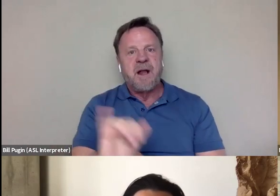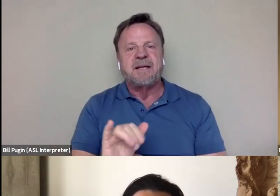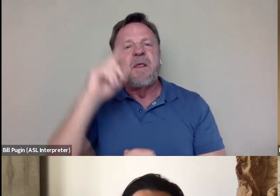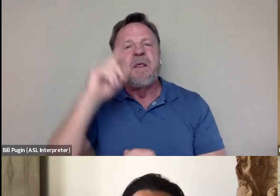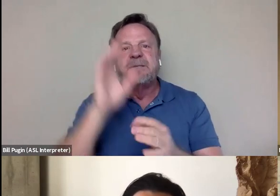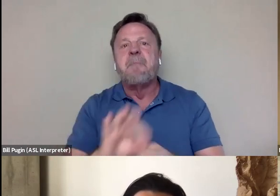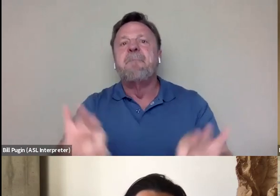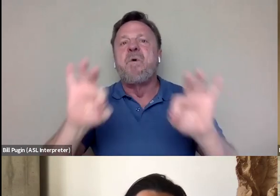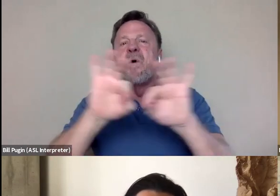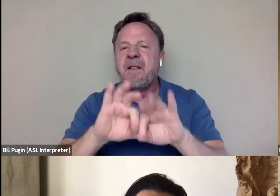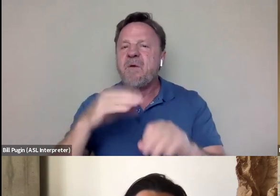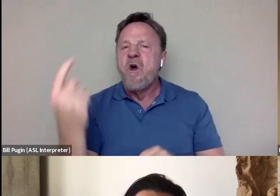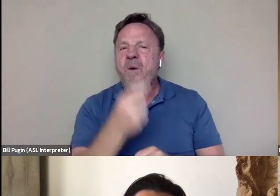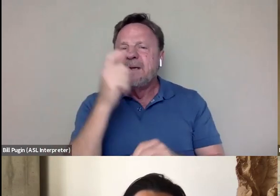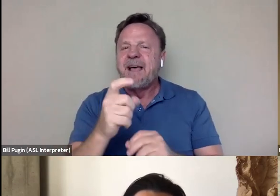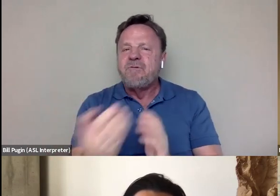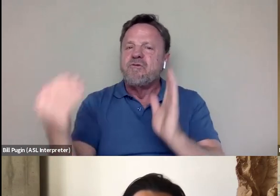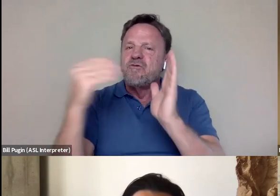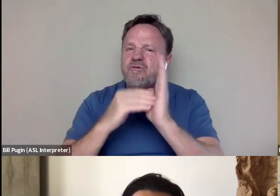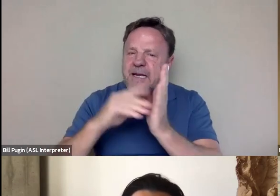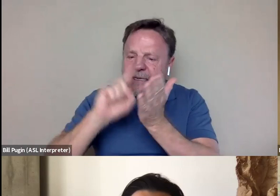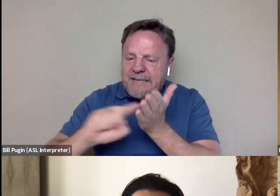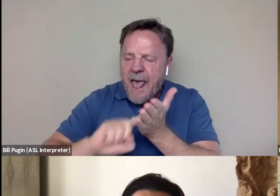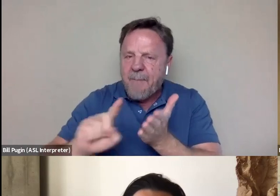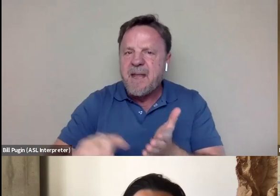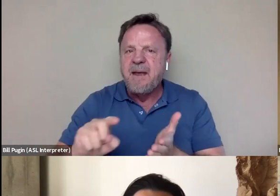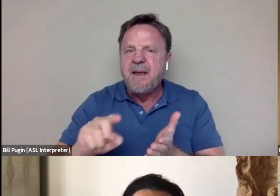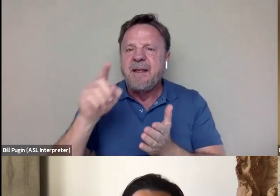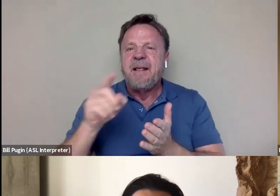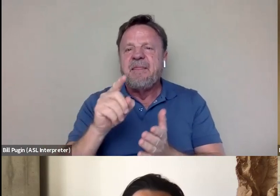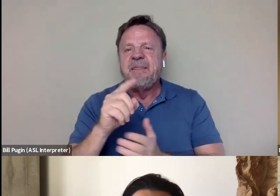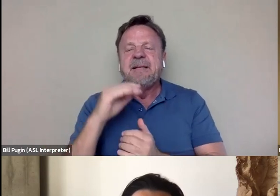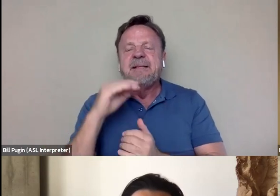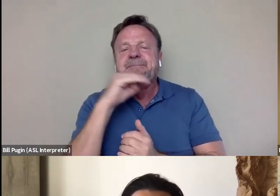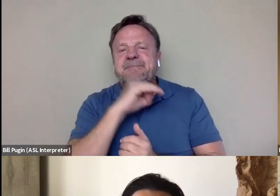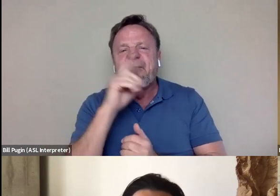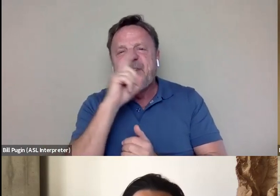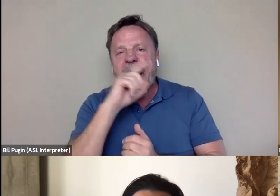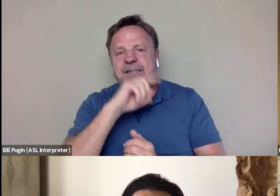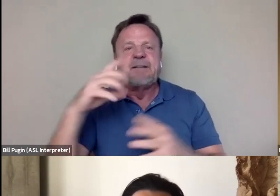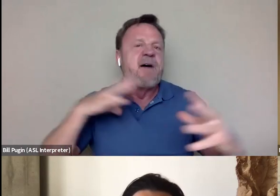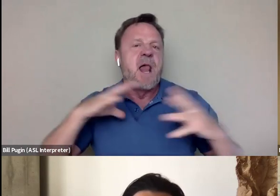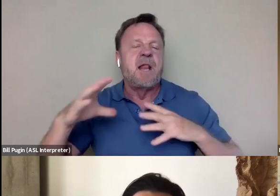that we constantly re-examine these sort of fallacies of Hollywood and of mythology